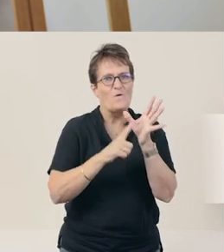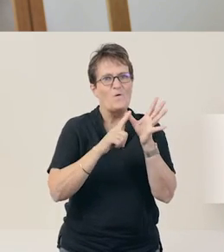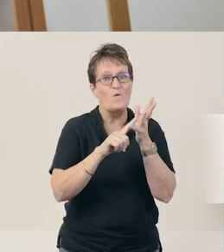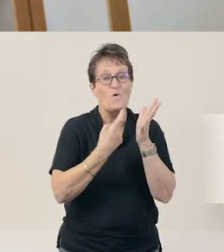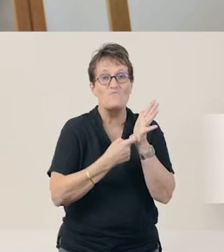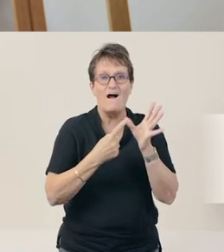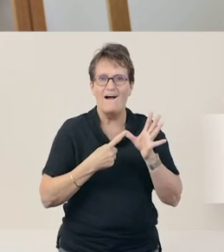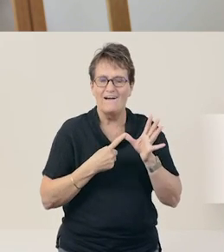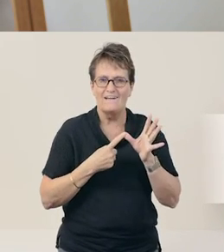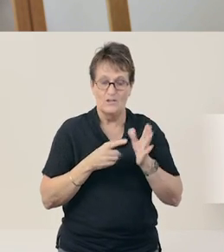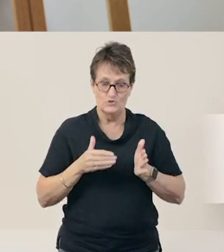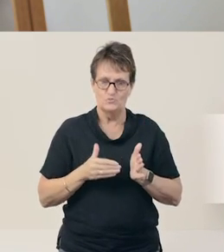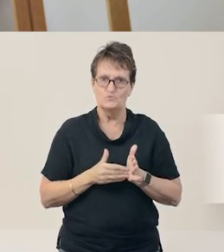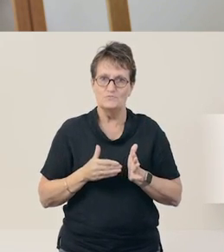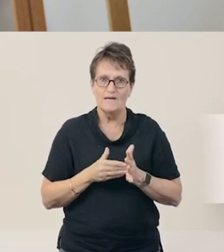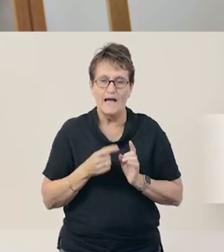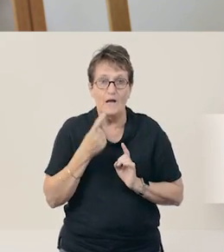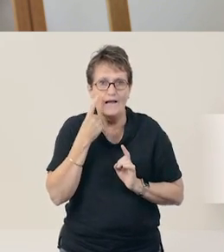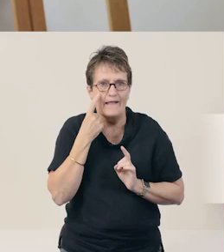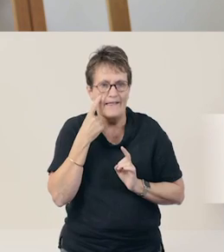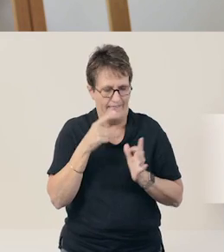Today, we’re going to look at letters and sounds.